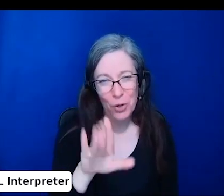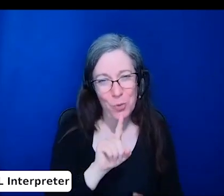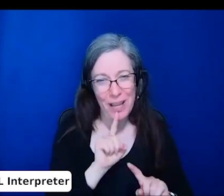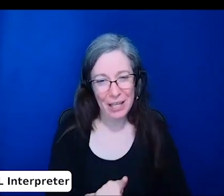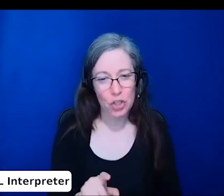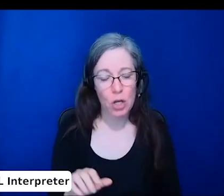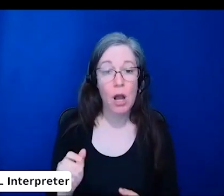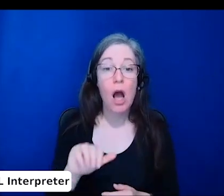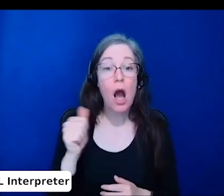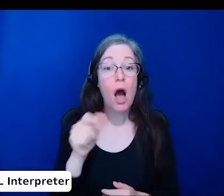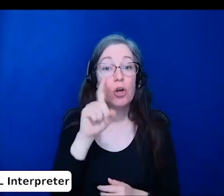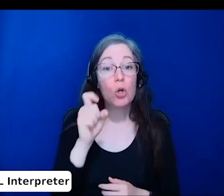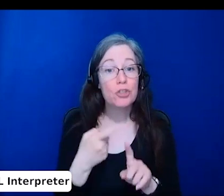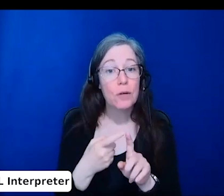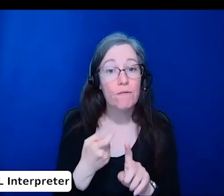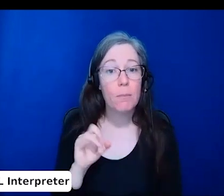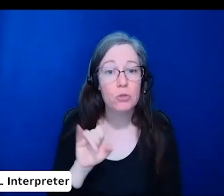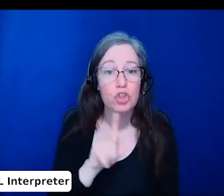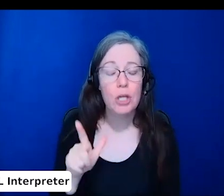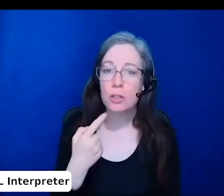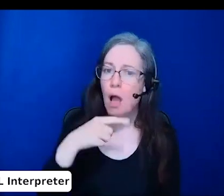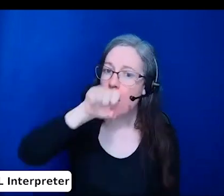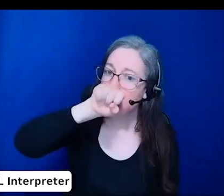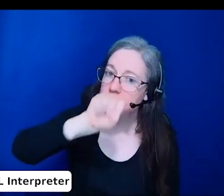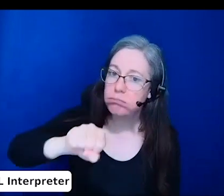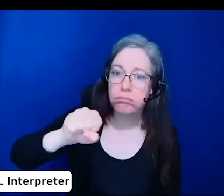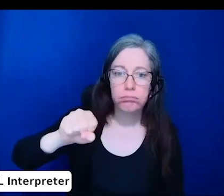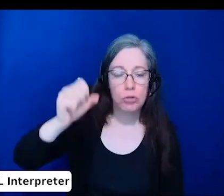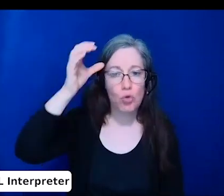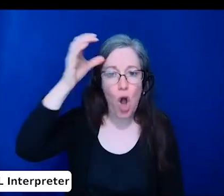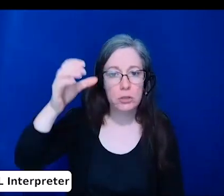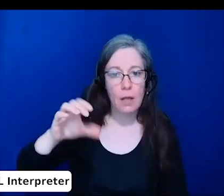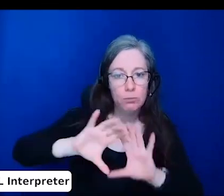"I love the concept of holistic review. Do you have any recommendations of resources for this?"